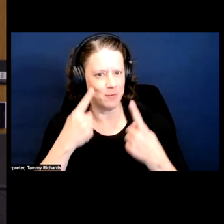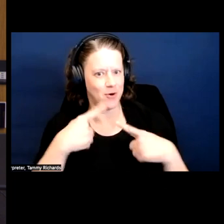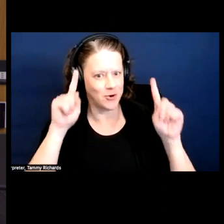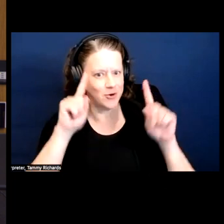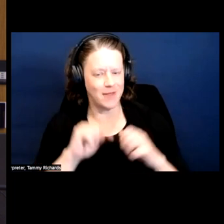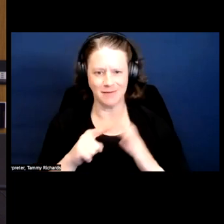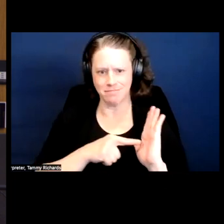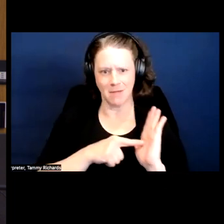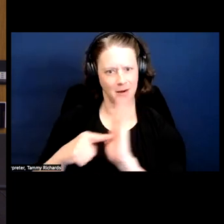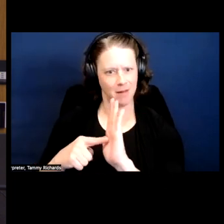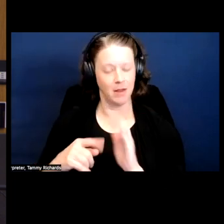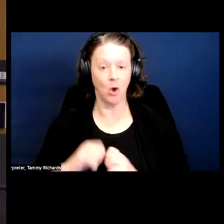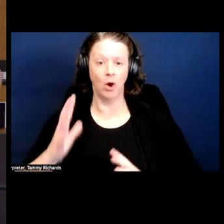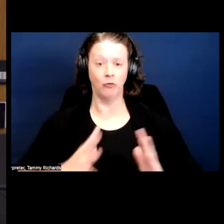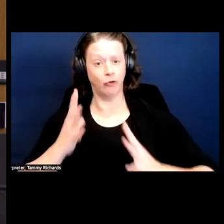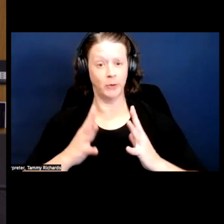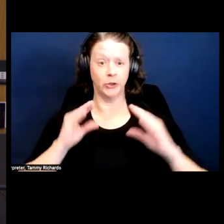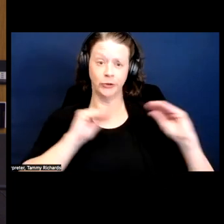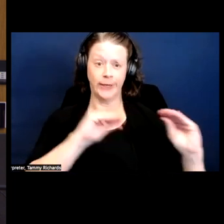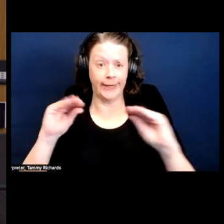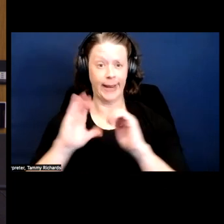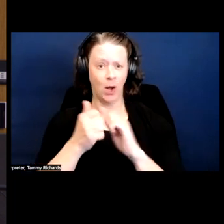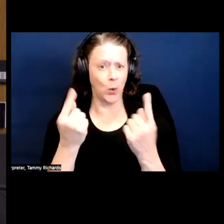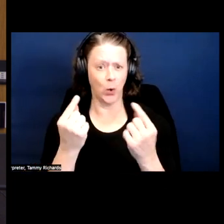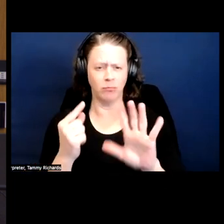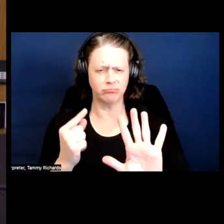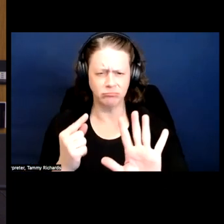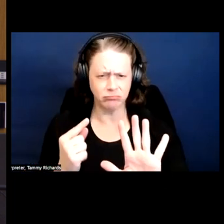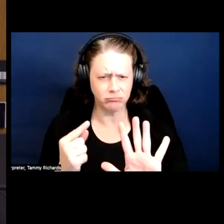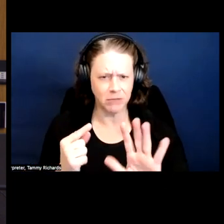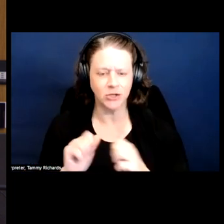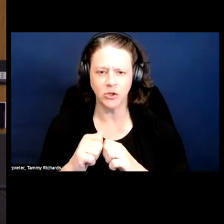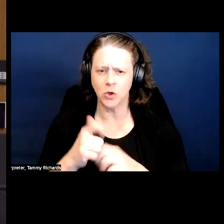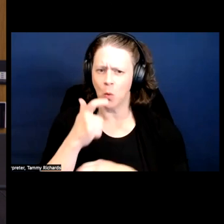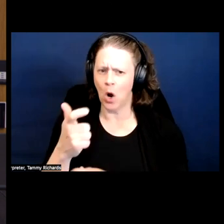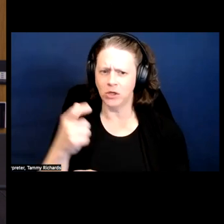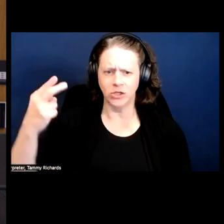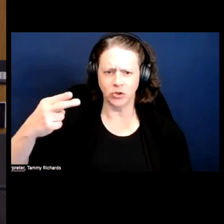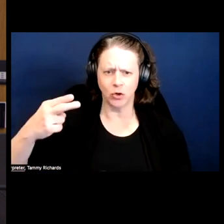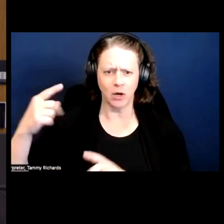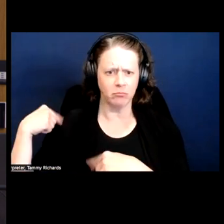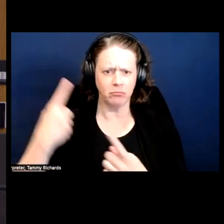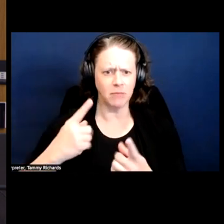not a formal training that we did, but just watching people do things to say oh, yeah,